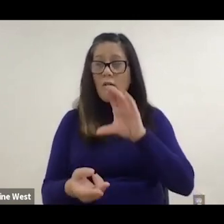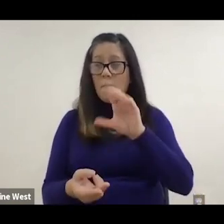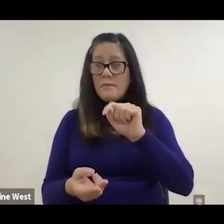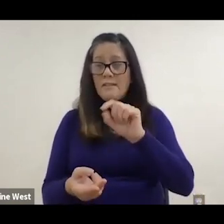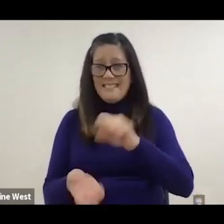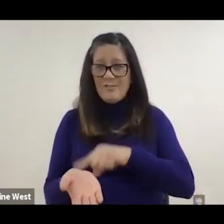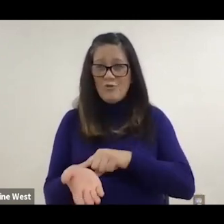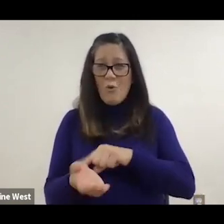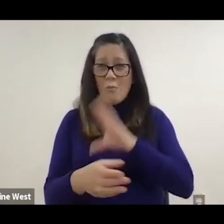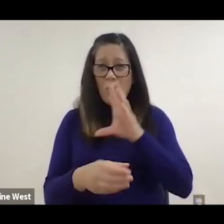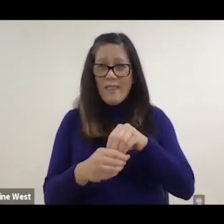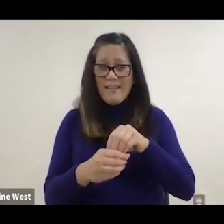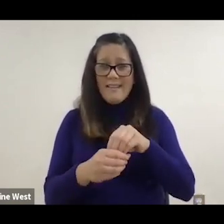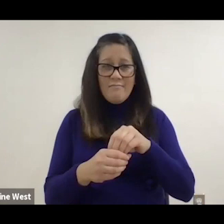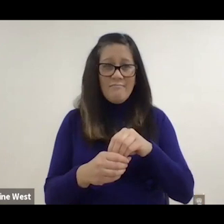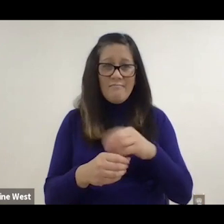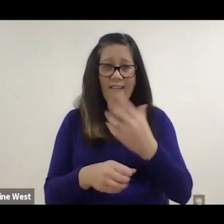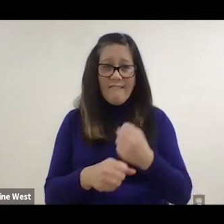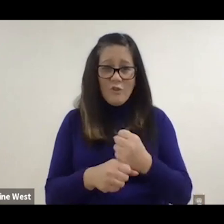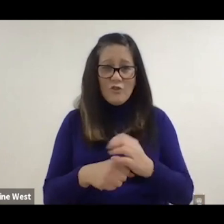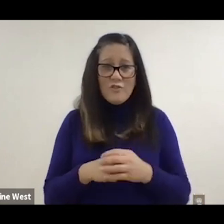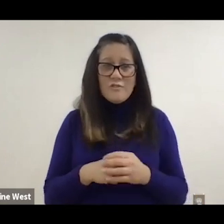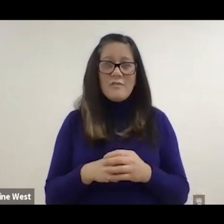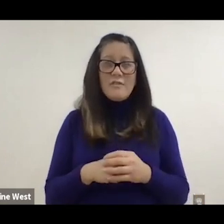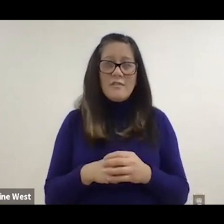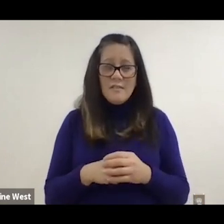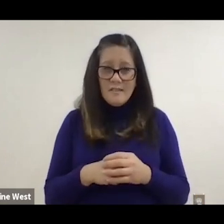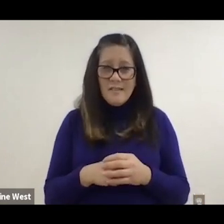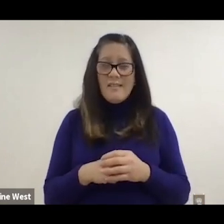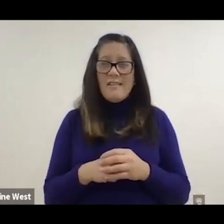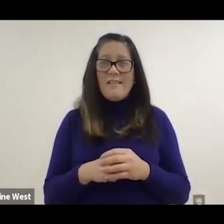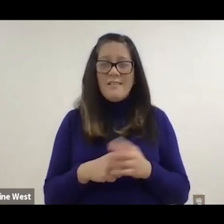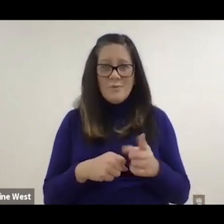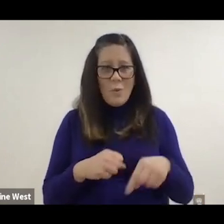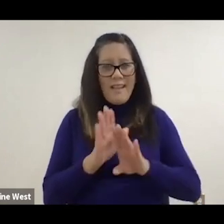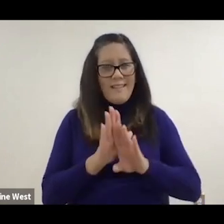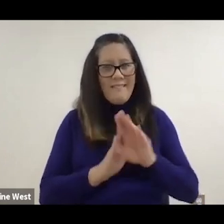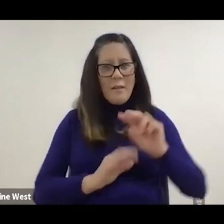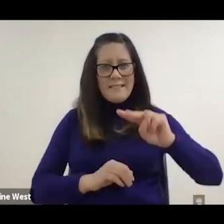a disability being a more acquiring a second disability that was more